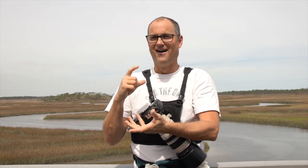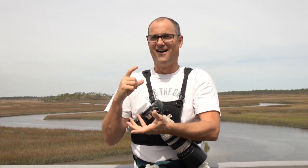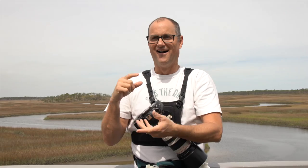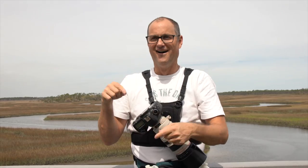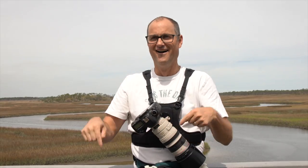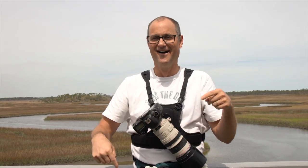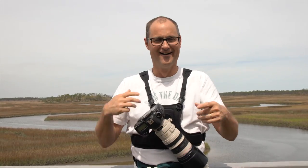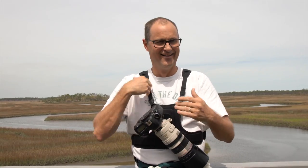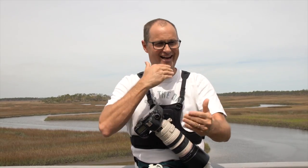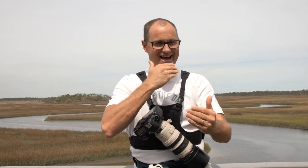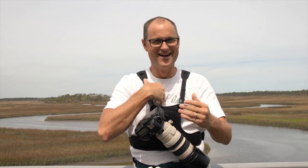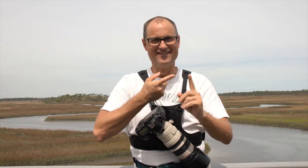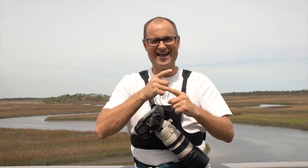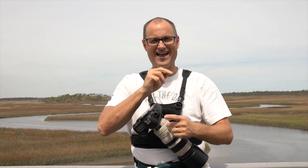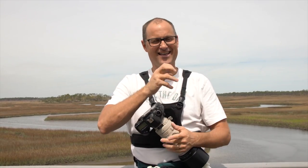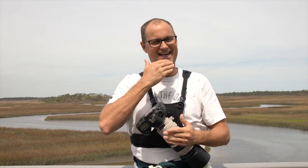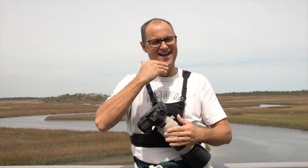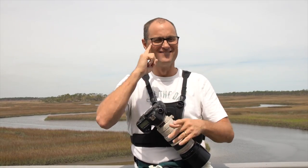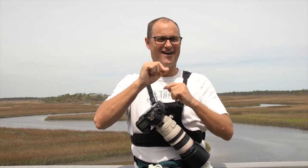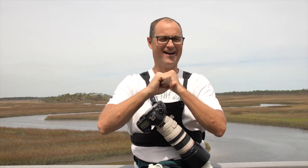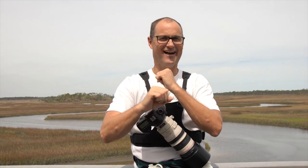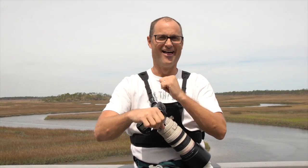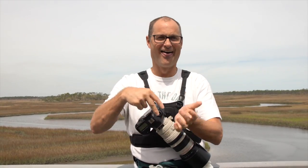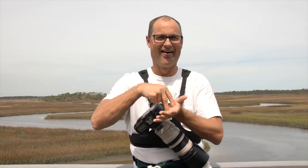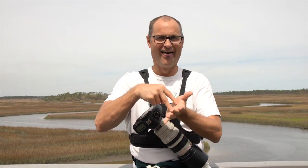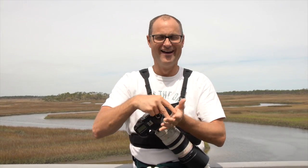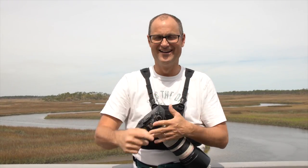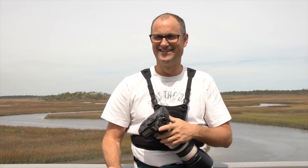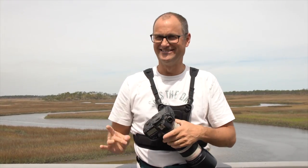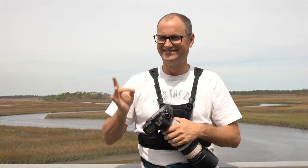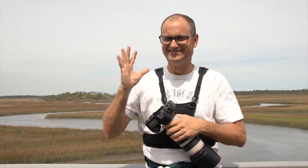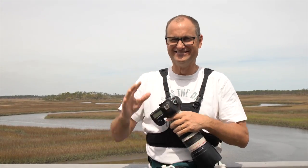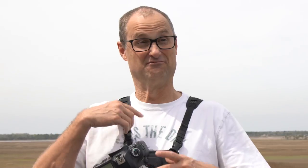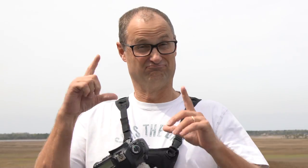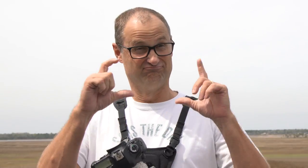I just had to thank my friend for texting and didn't leave. What a story!